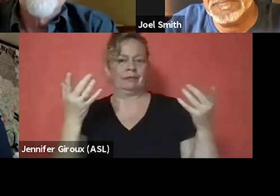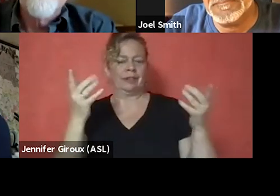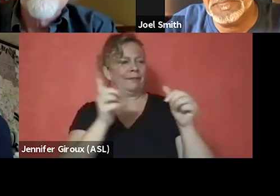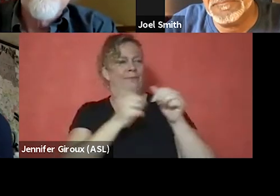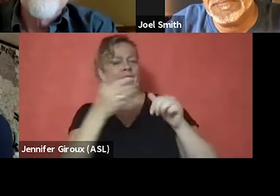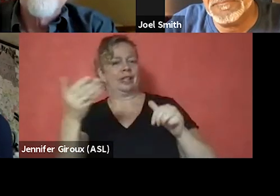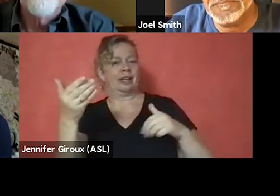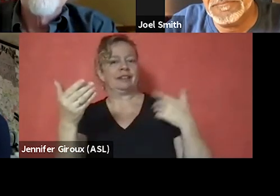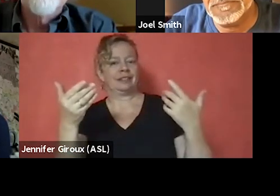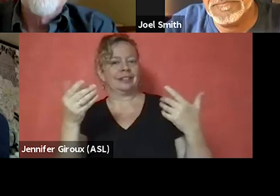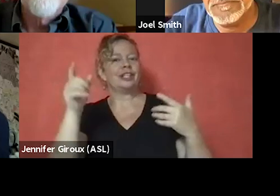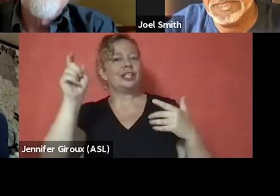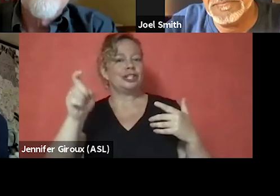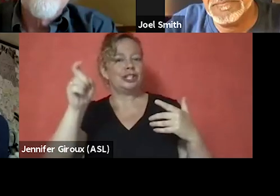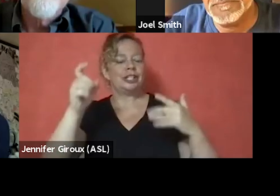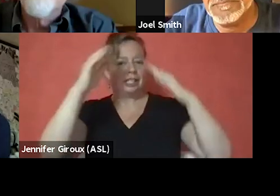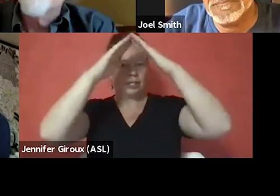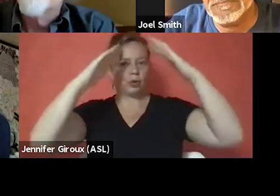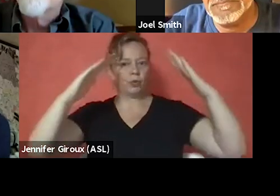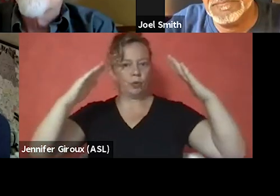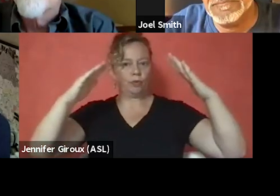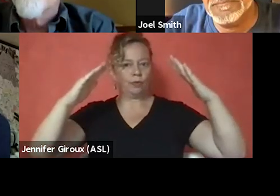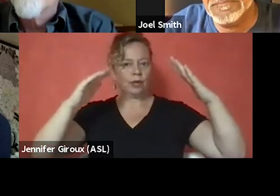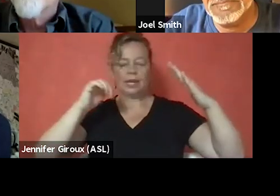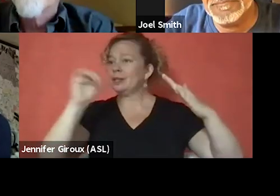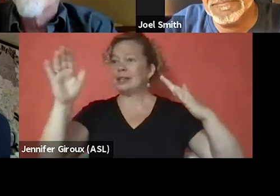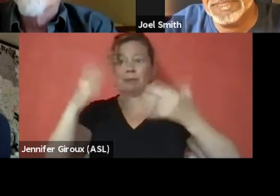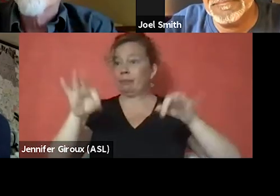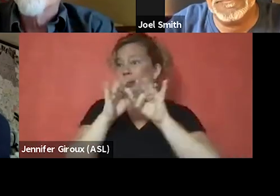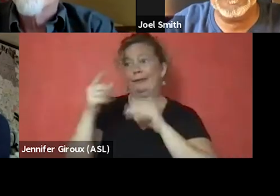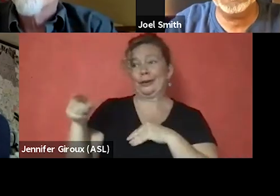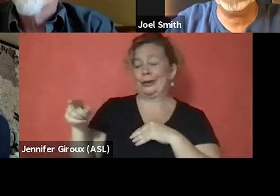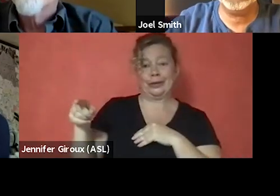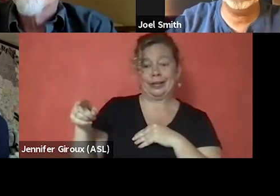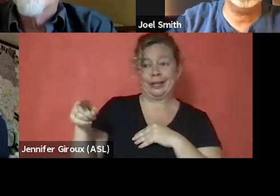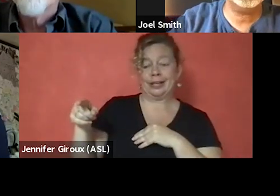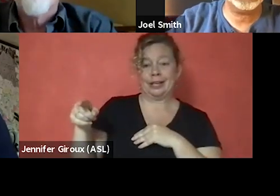is she needs a roof over her head. It was not her priority. So, the other thing is to quit assuming